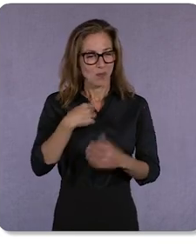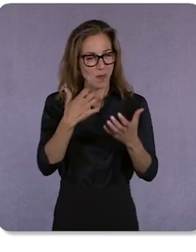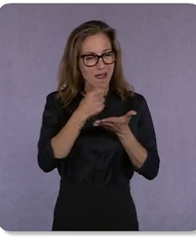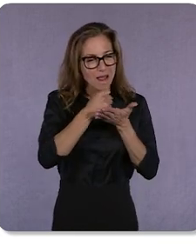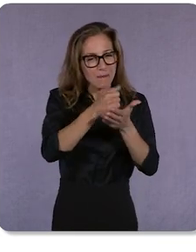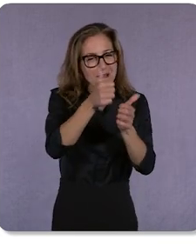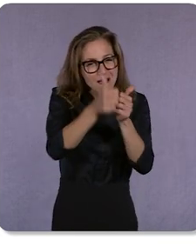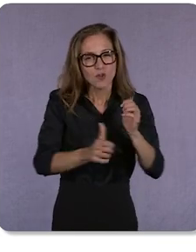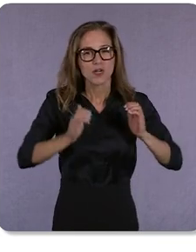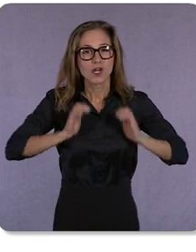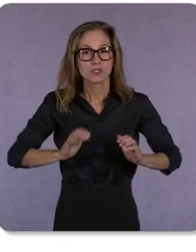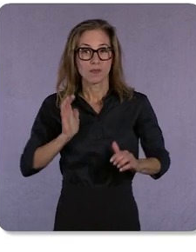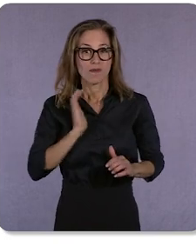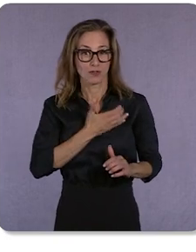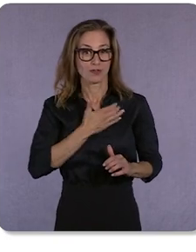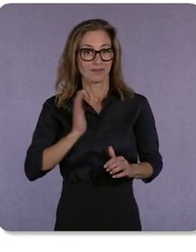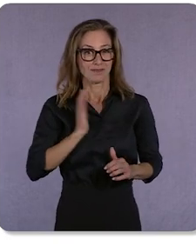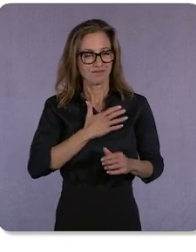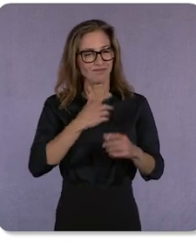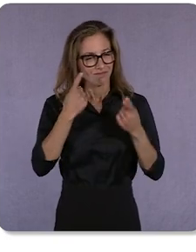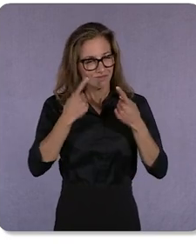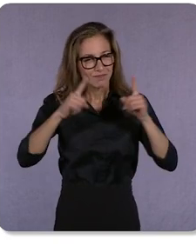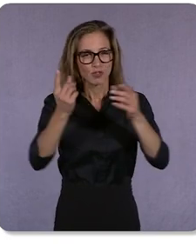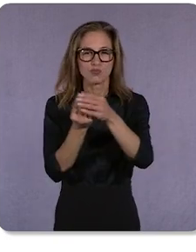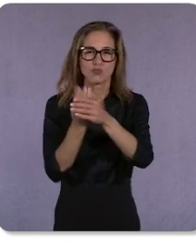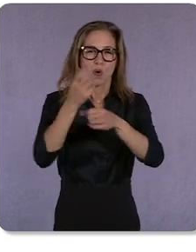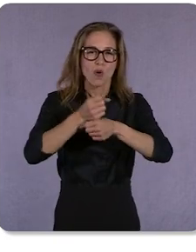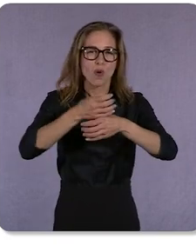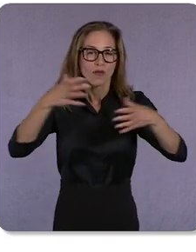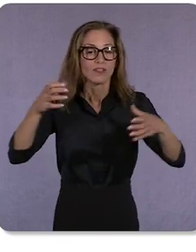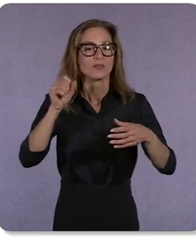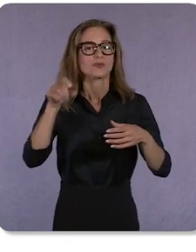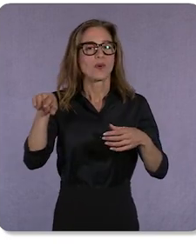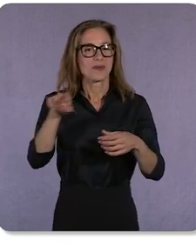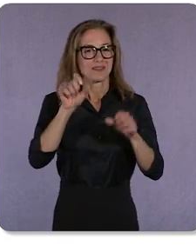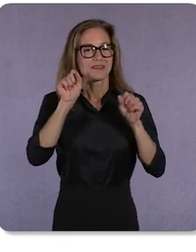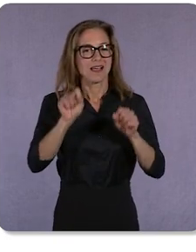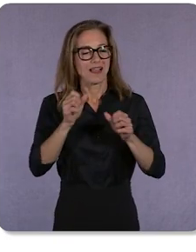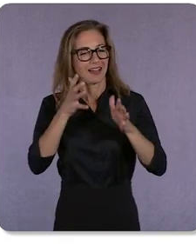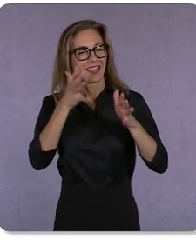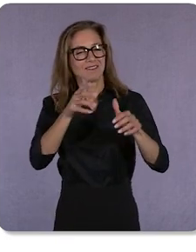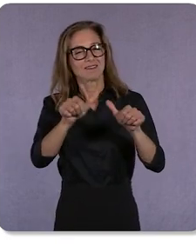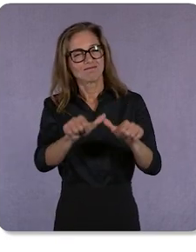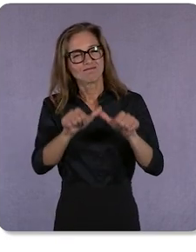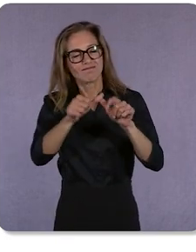achieve growth like this, so that they can also leave a lasting impact on their communities.